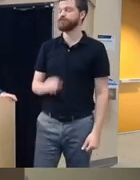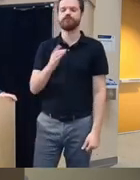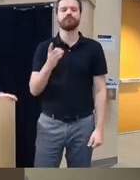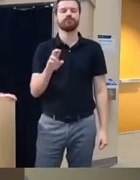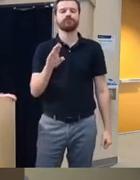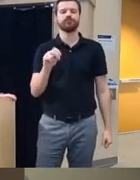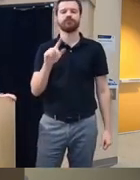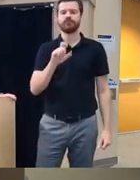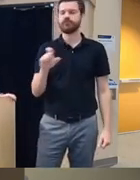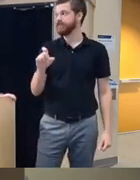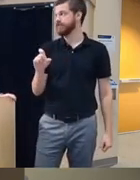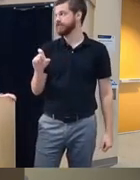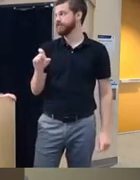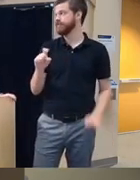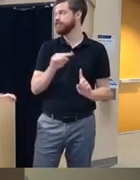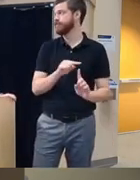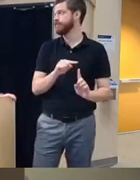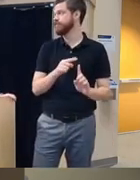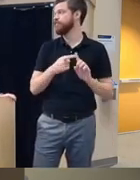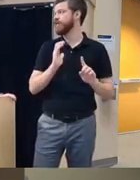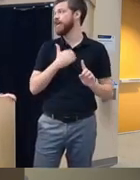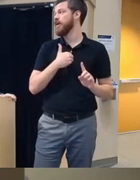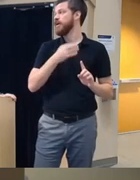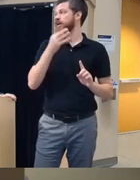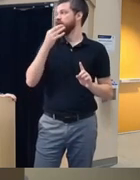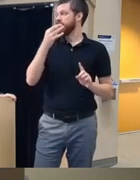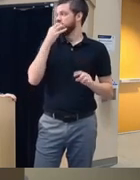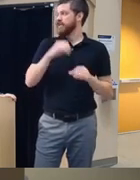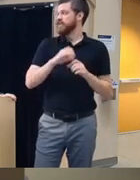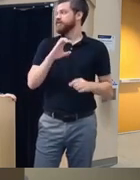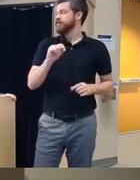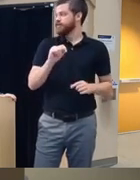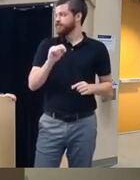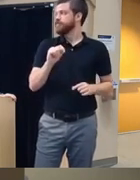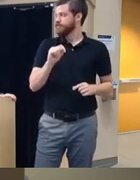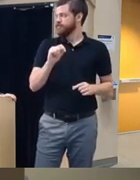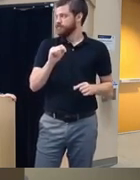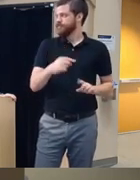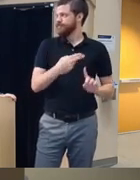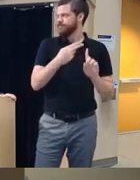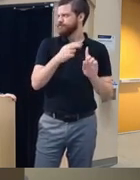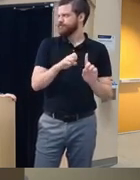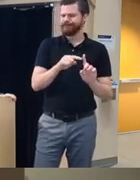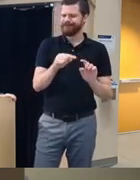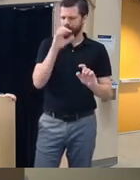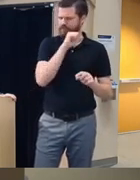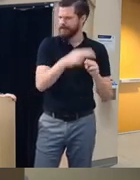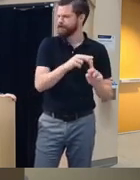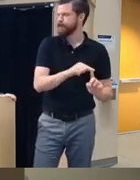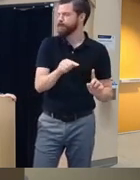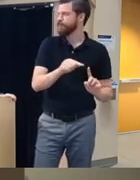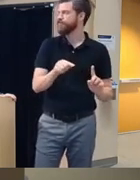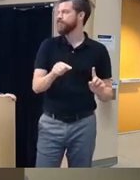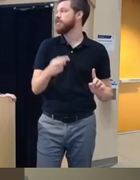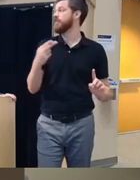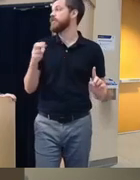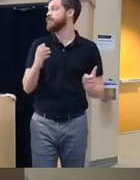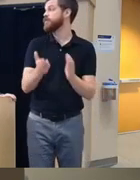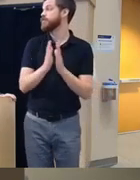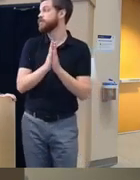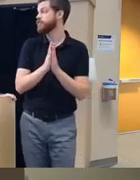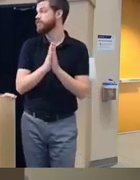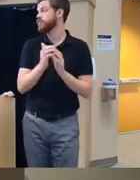from will Pon our our expert in in in CBT and he he's asking uh have you and your team began